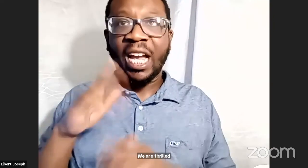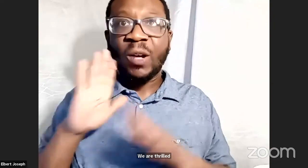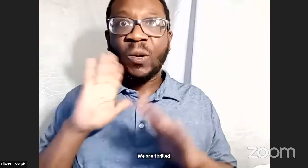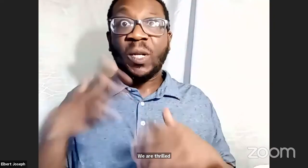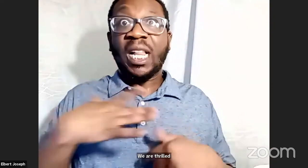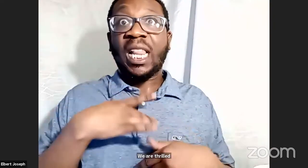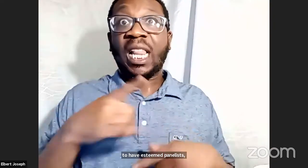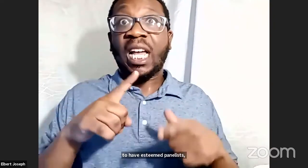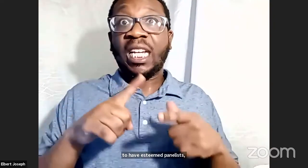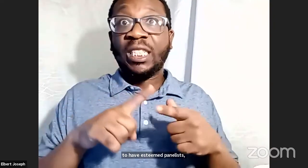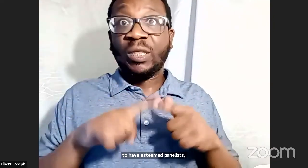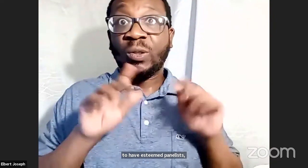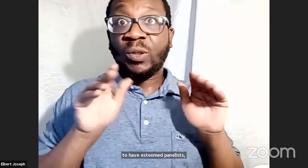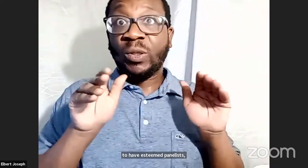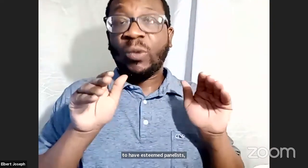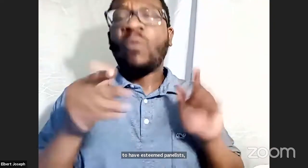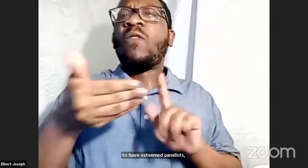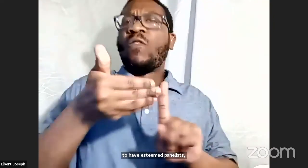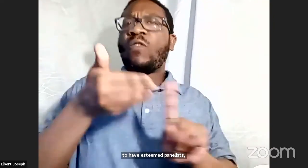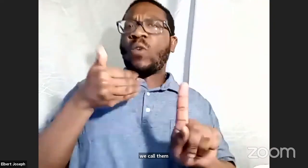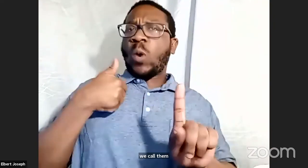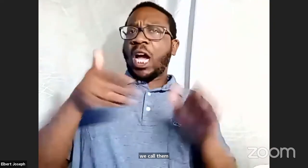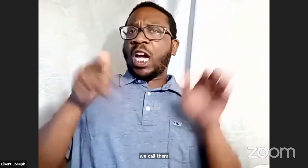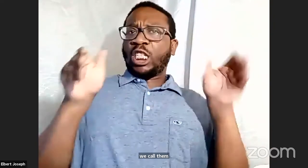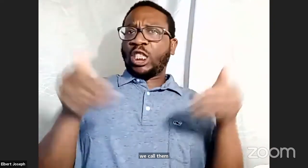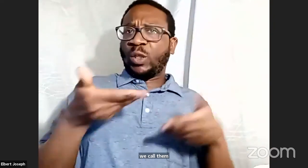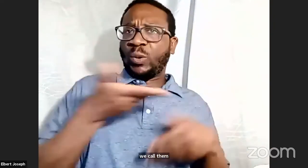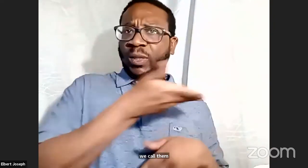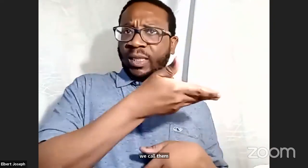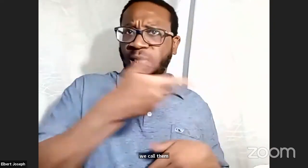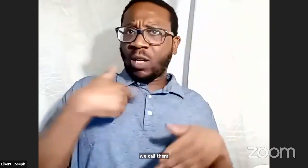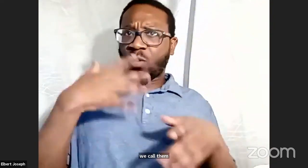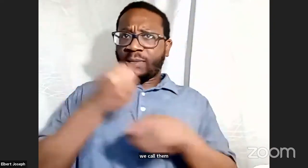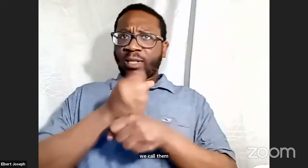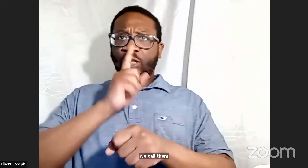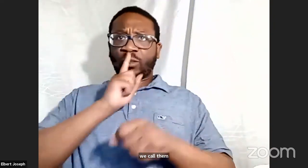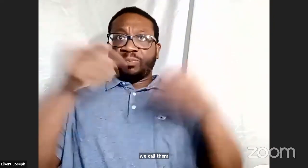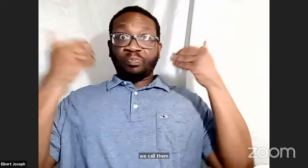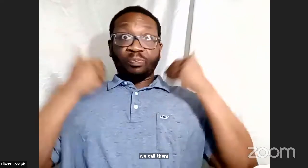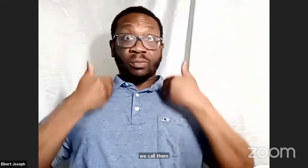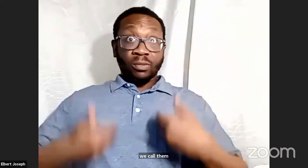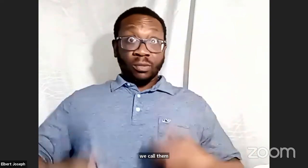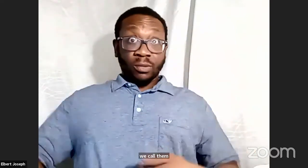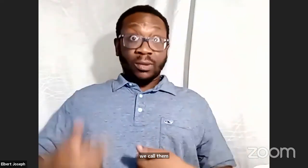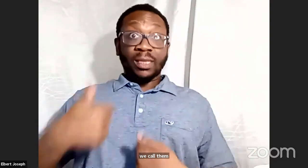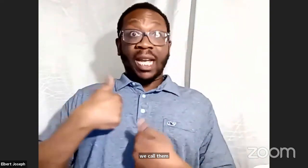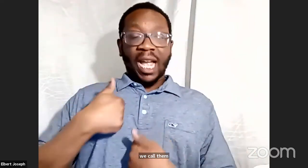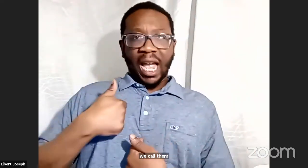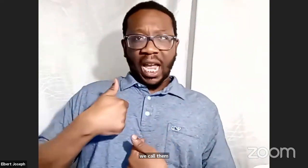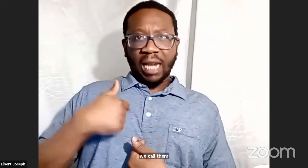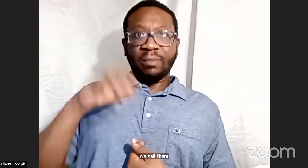We have some very important guests here with us tonight. Well, before I go ahead and introduce our esteemed guests